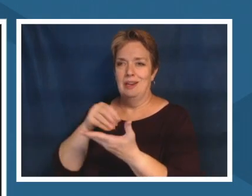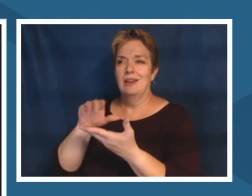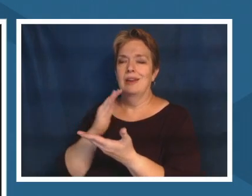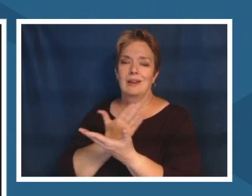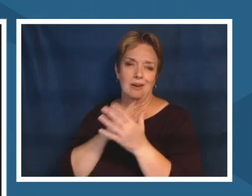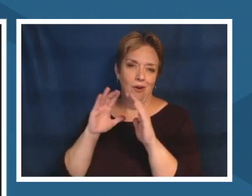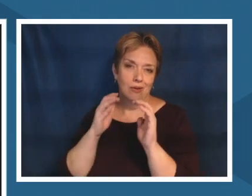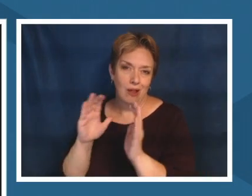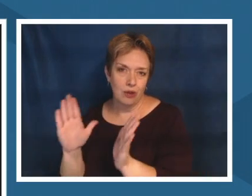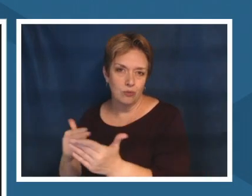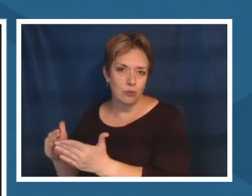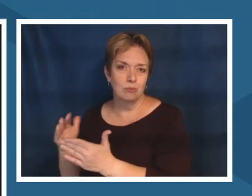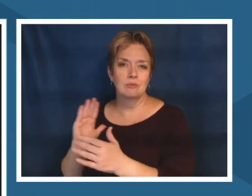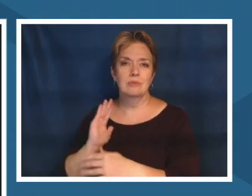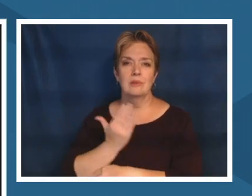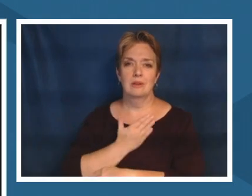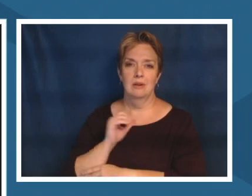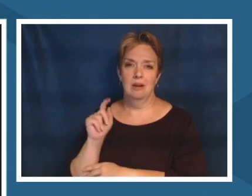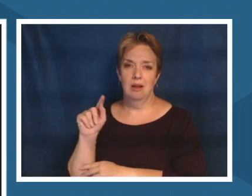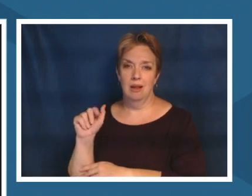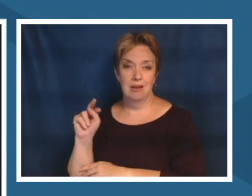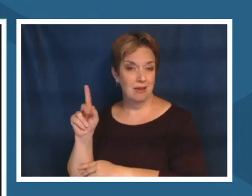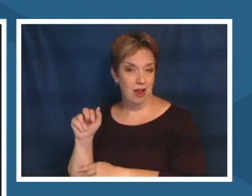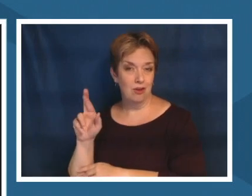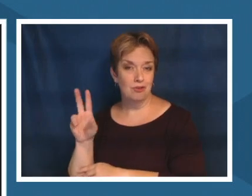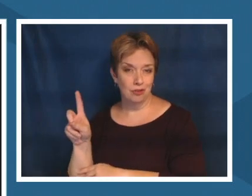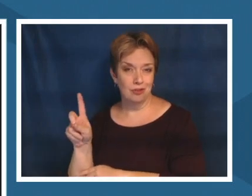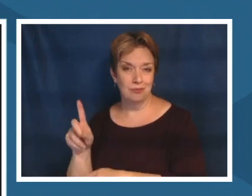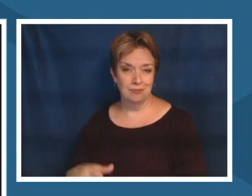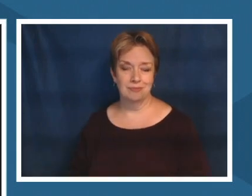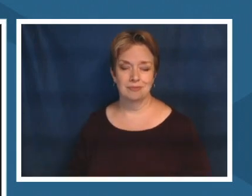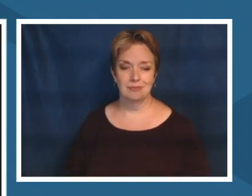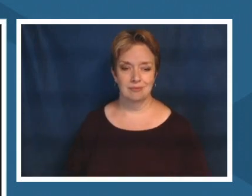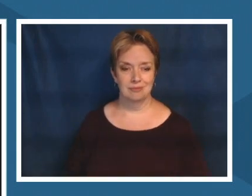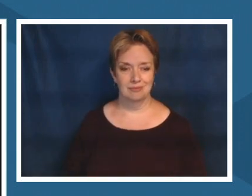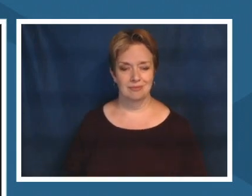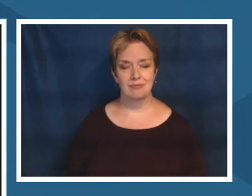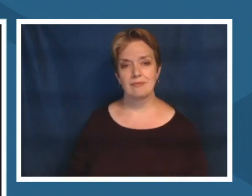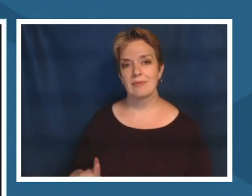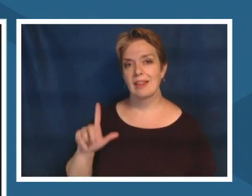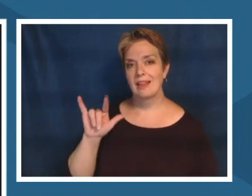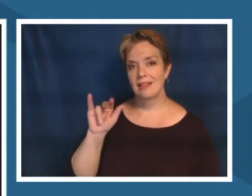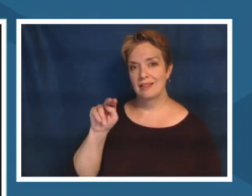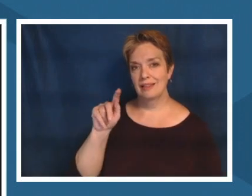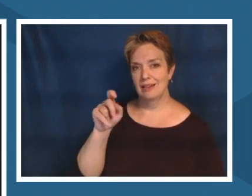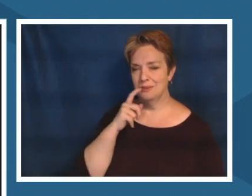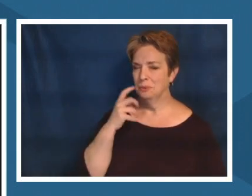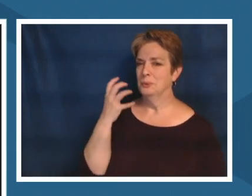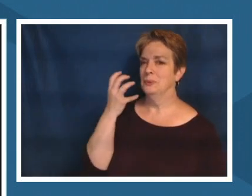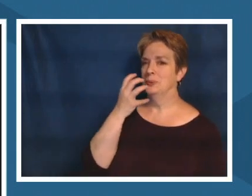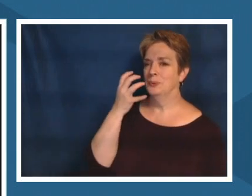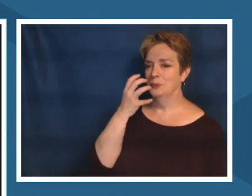wow whitney definitely and and this leads me into my next question which is